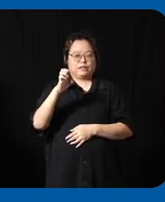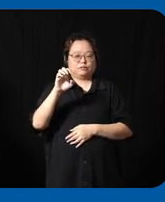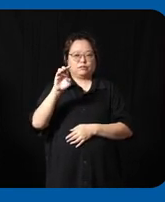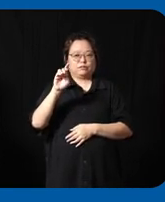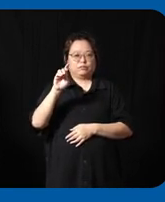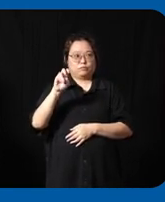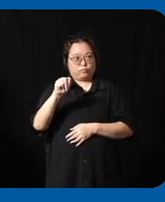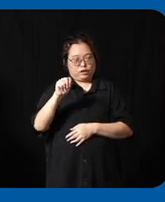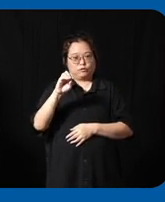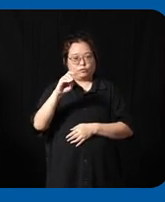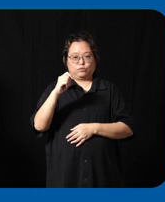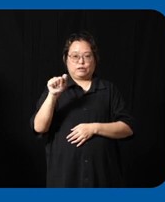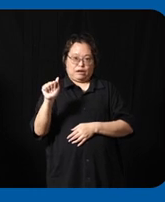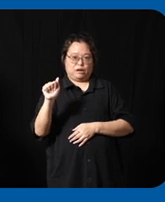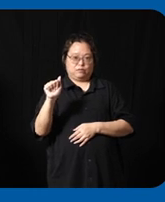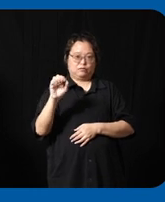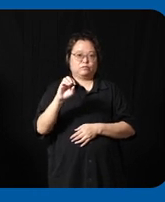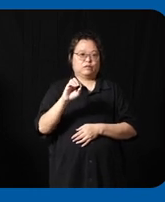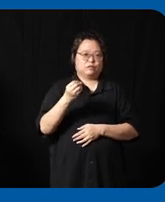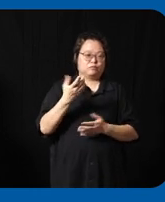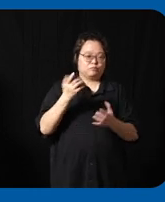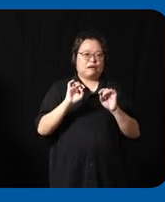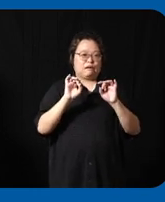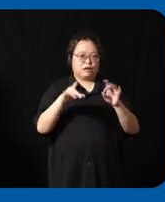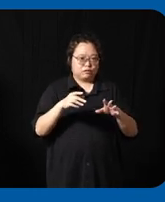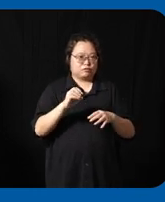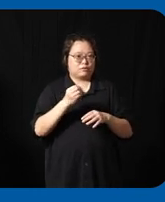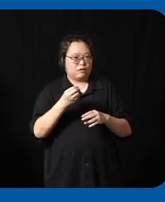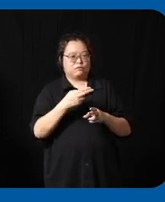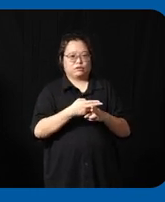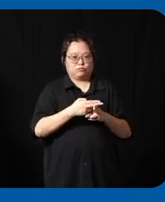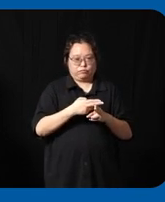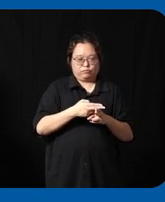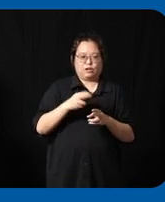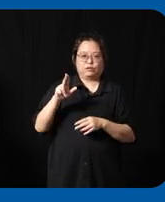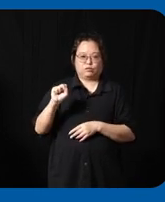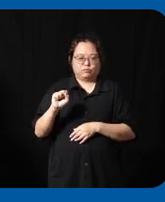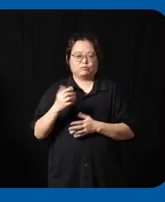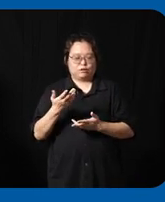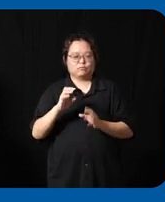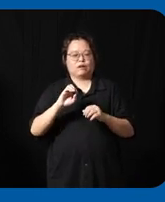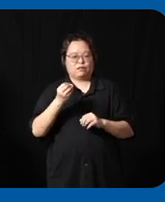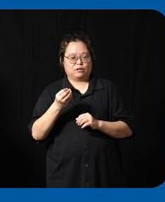Shore or degree you know if you're in Australia or you're in the US and rexona has a very strong